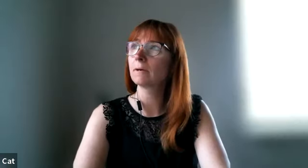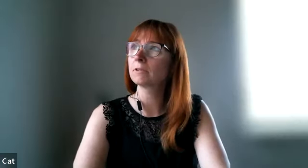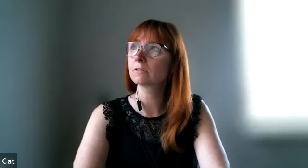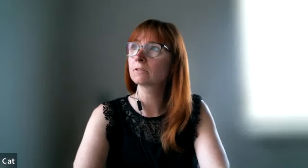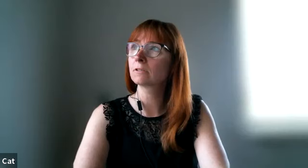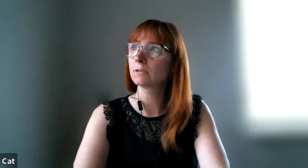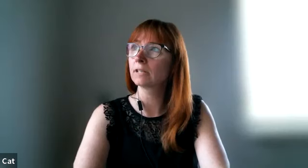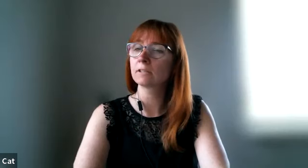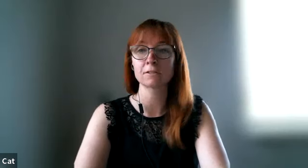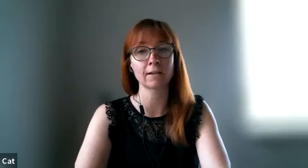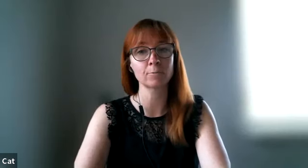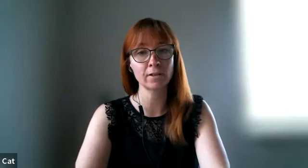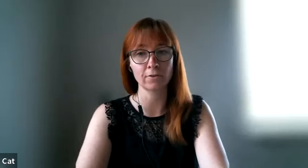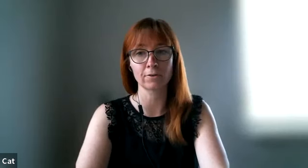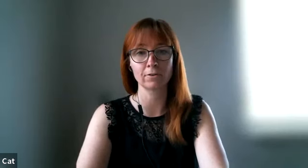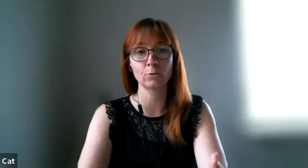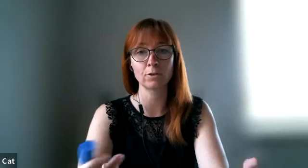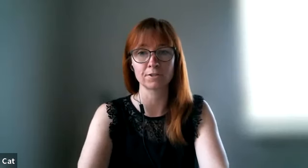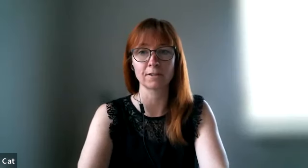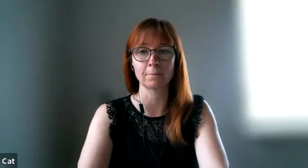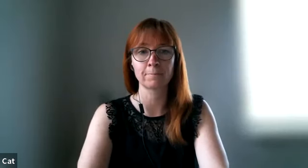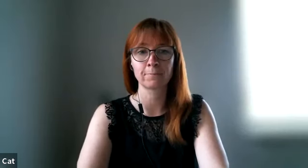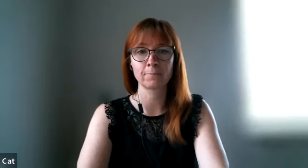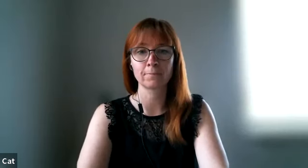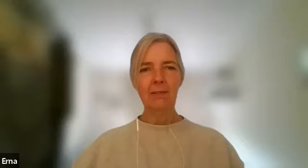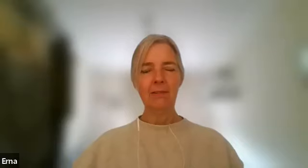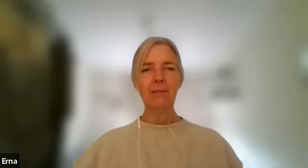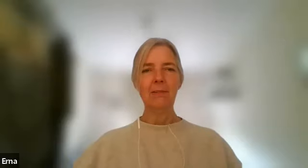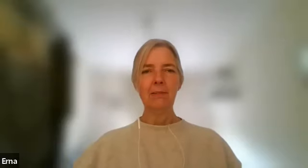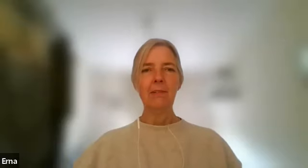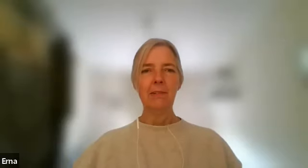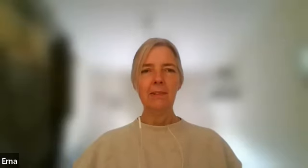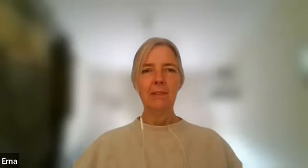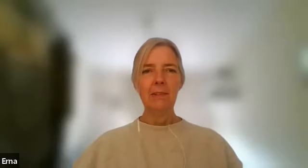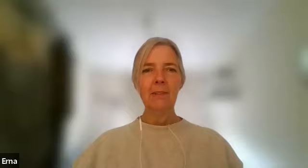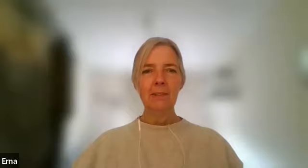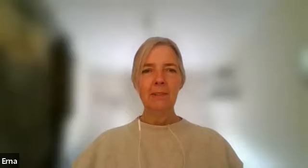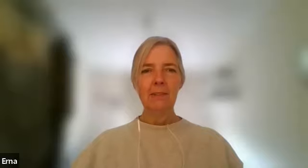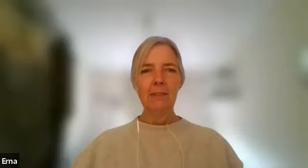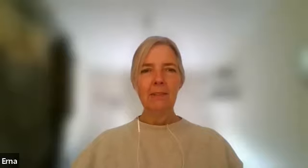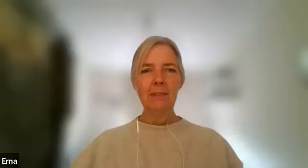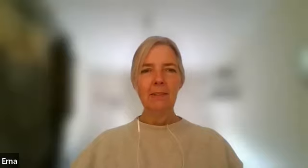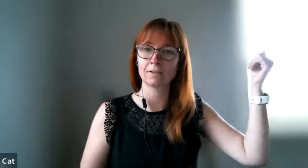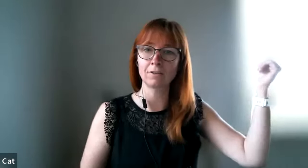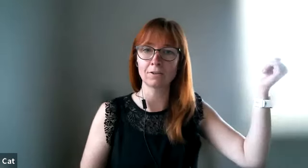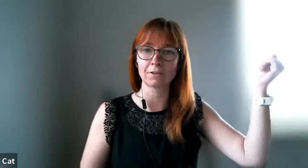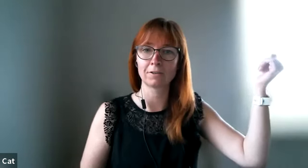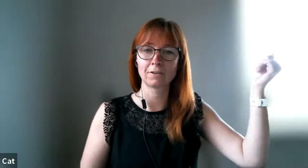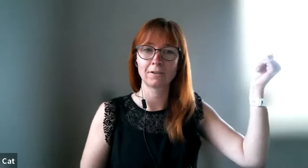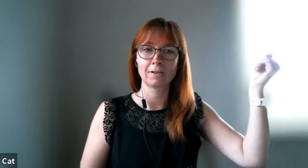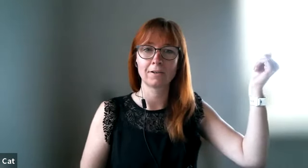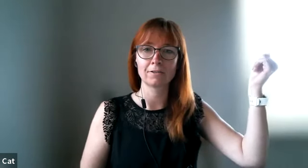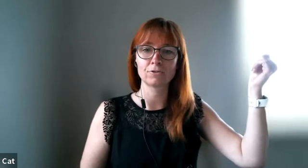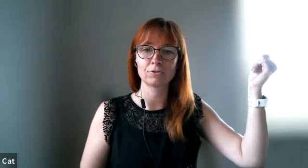biggest complaint is time to get the quality time yeah that's what i hear myself saying a lot so